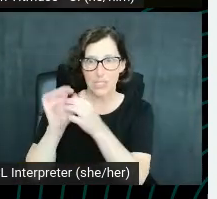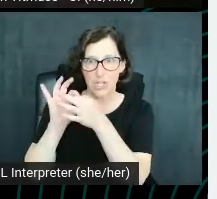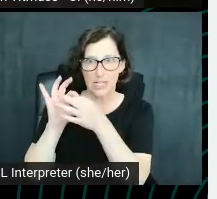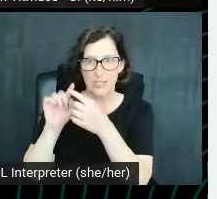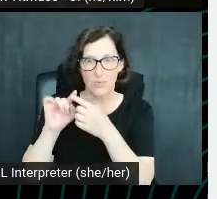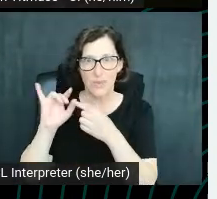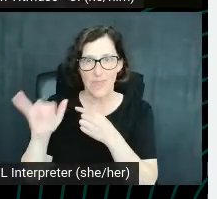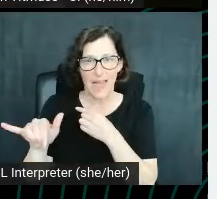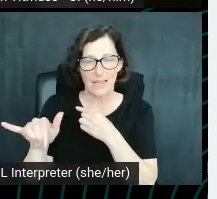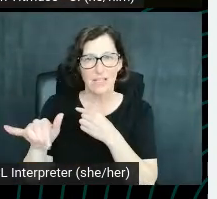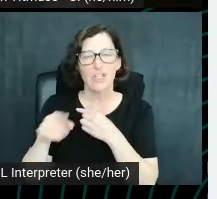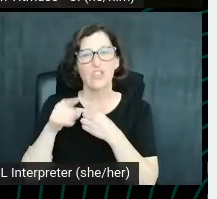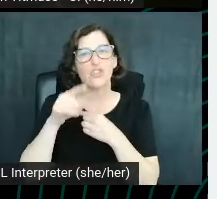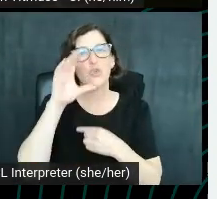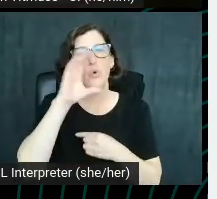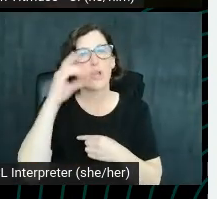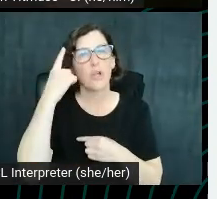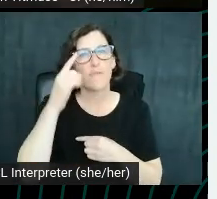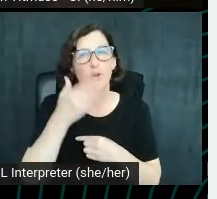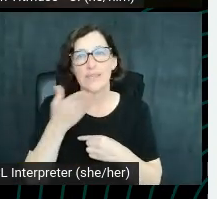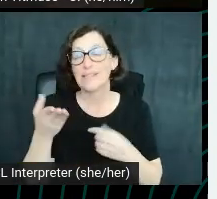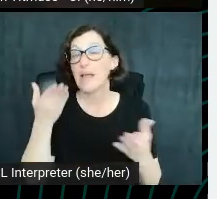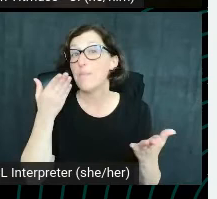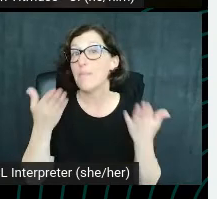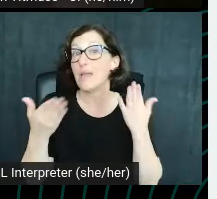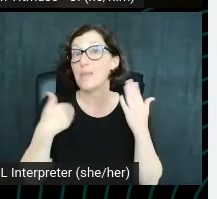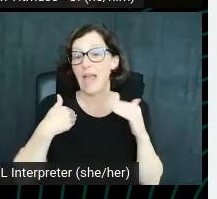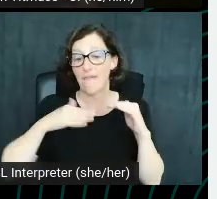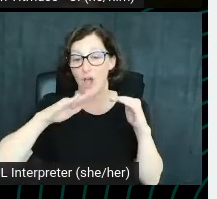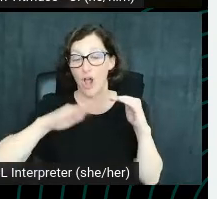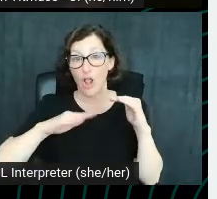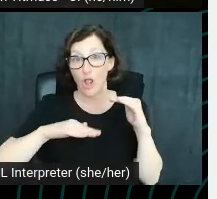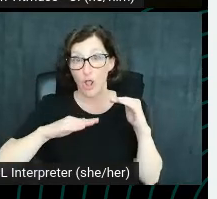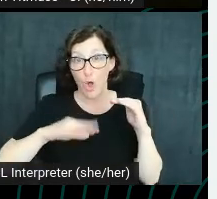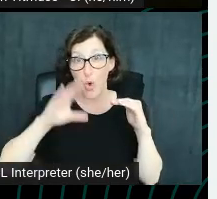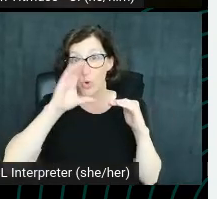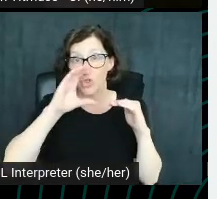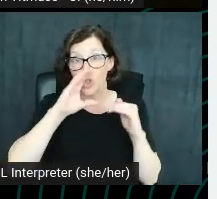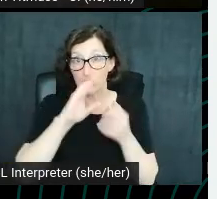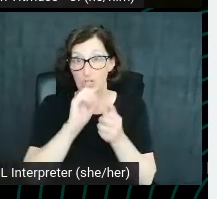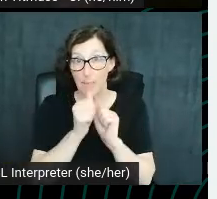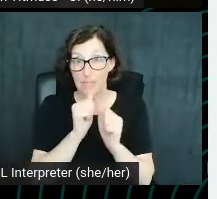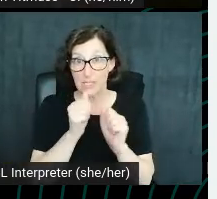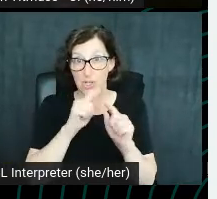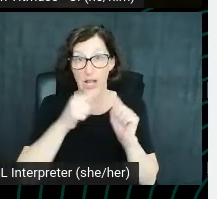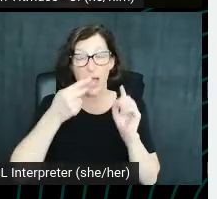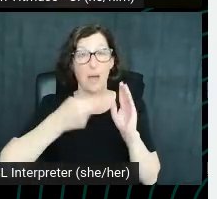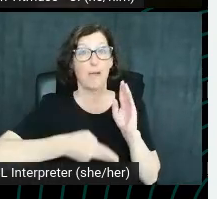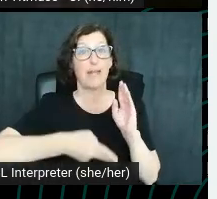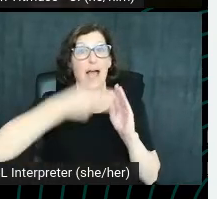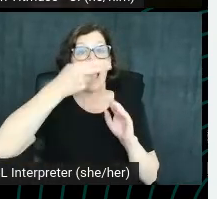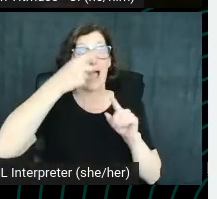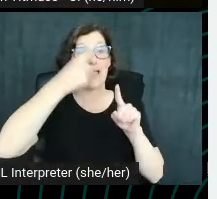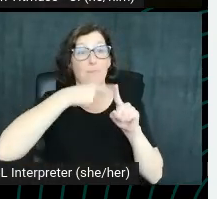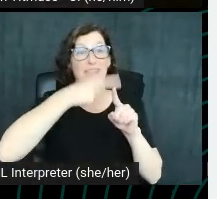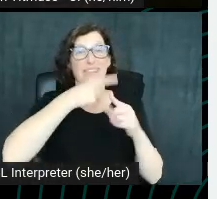So you're looking for things that might have a low search low search competition but a high monthly average search volume.